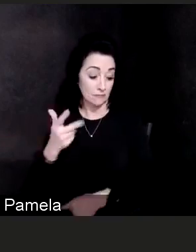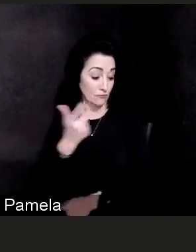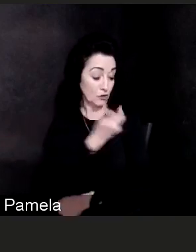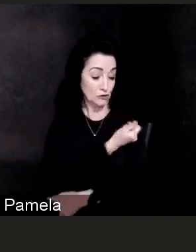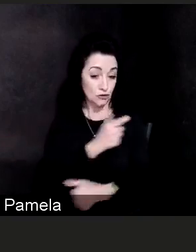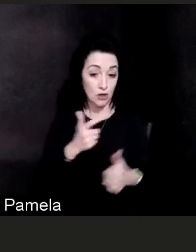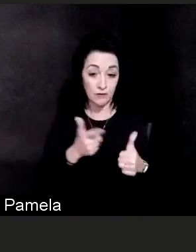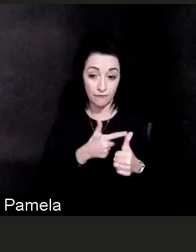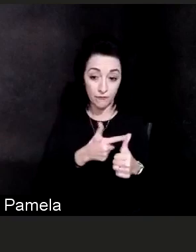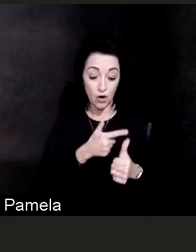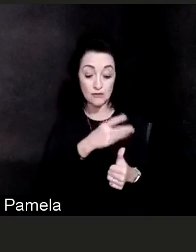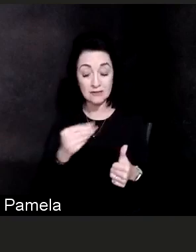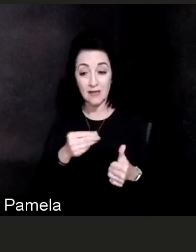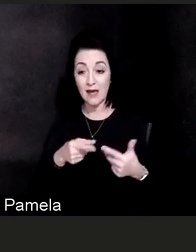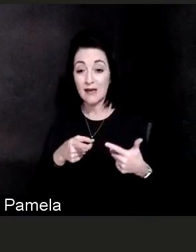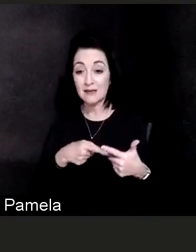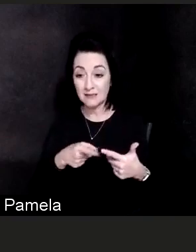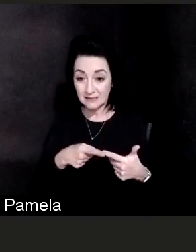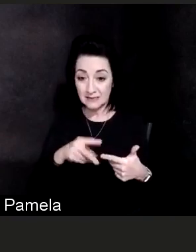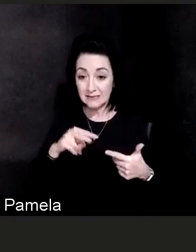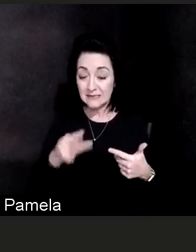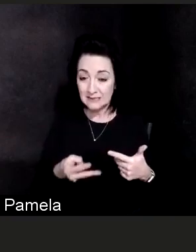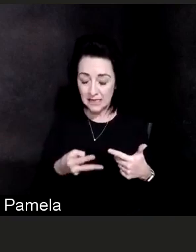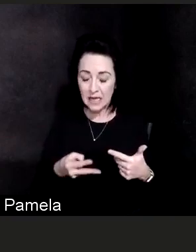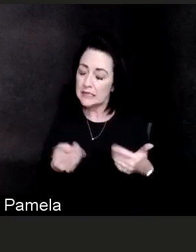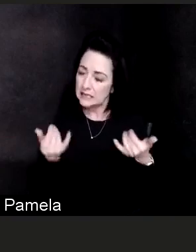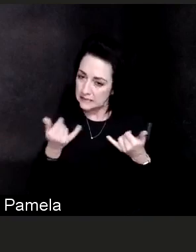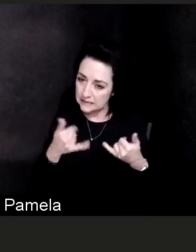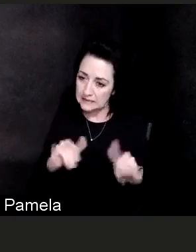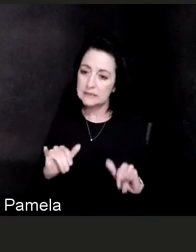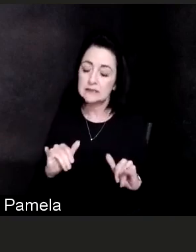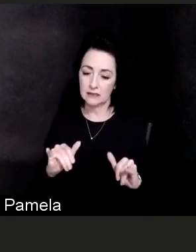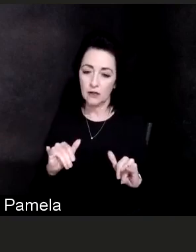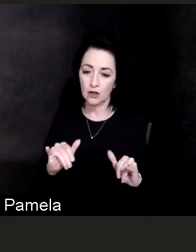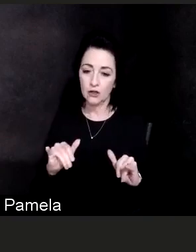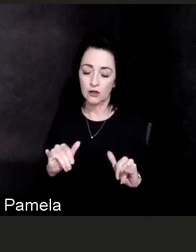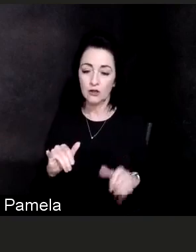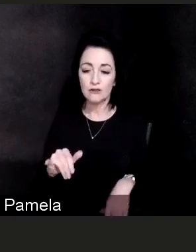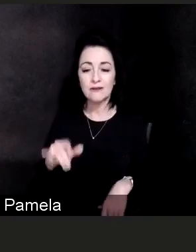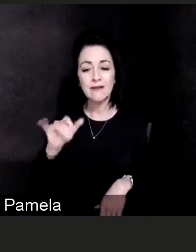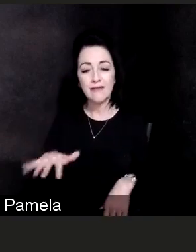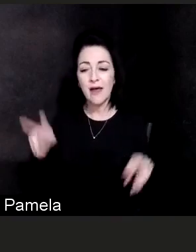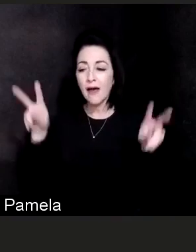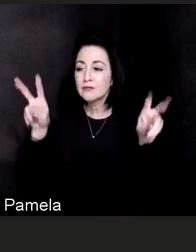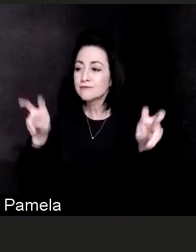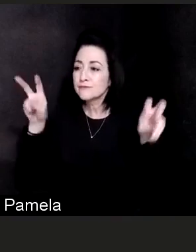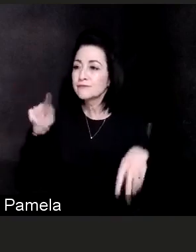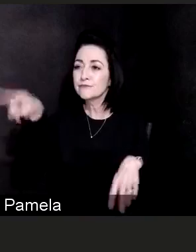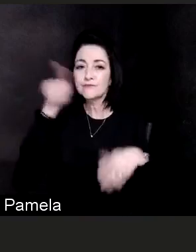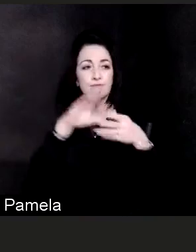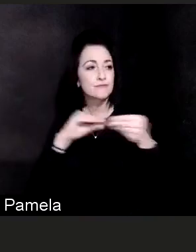And what I mean by the three W's is all the things that have been talked about for the last year,